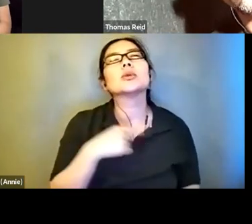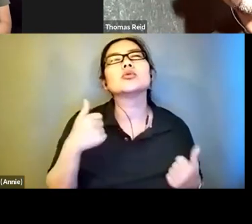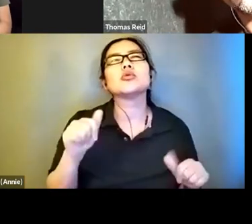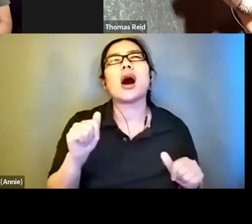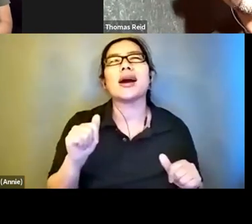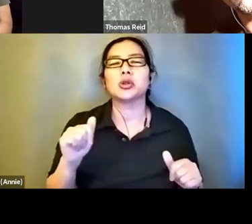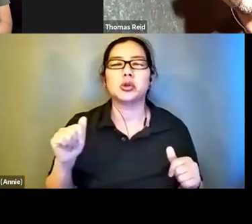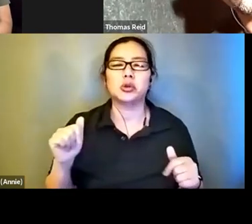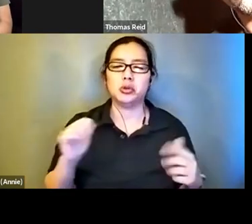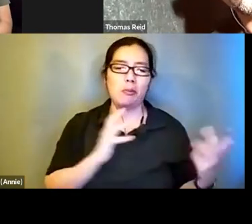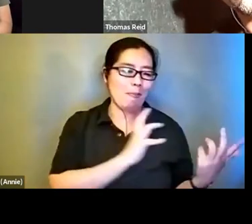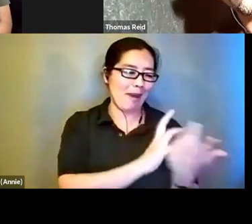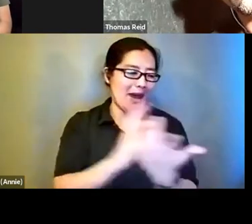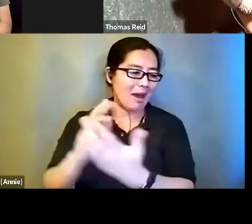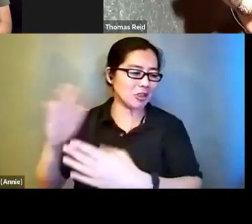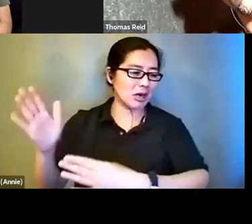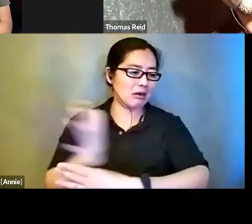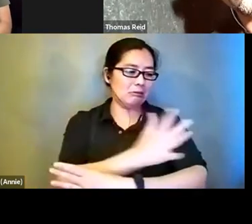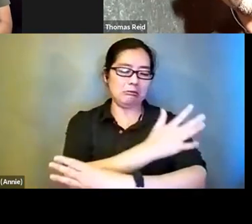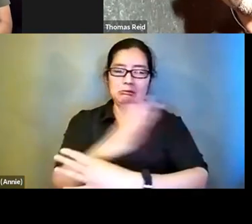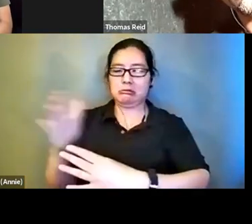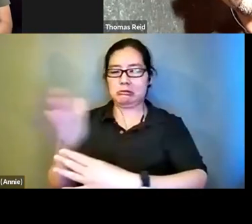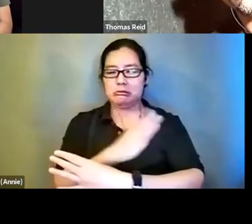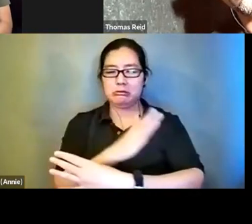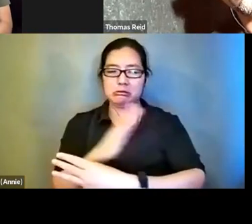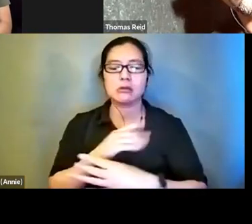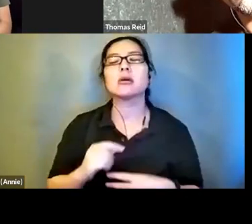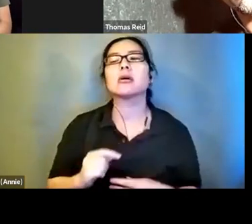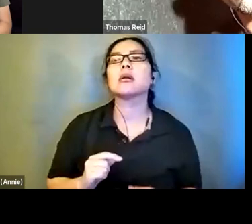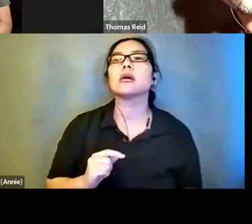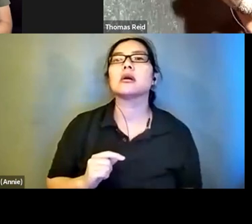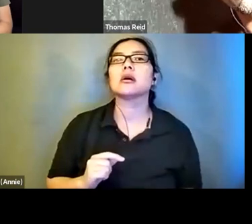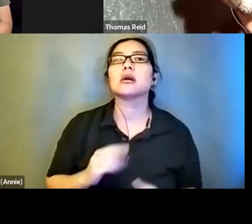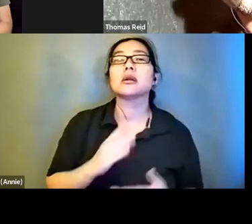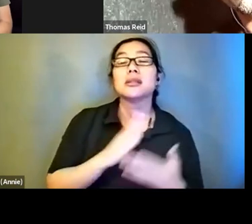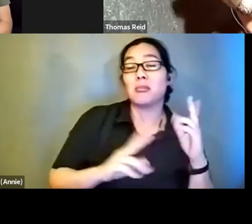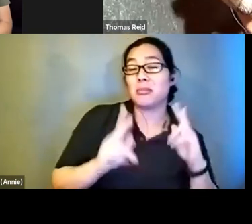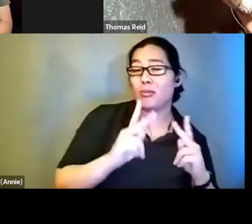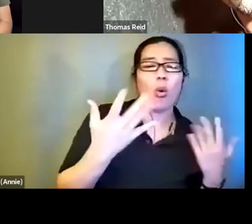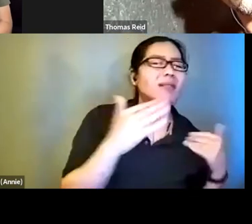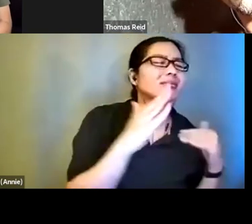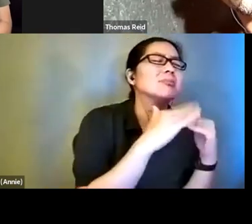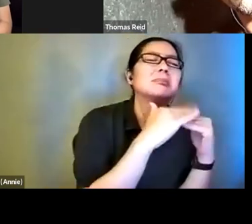people like me who are minimalists. Just give me what I absolutely need to have people